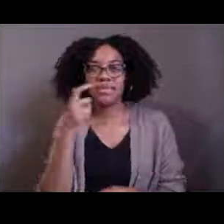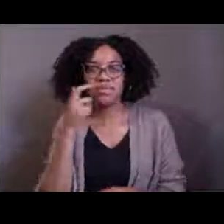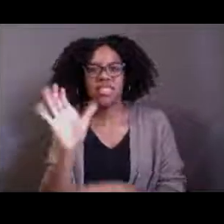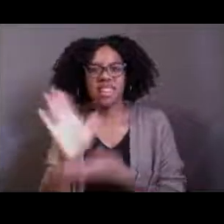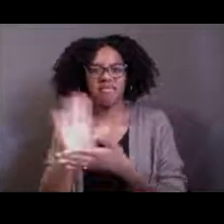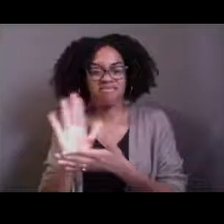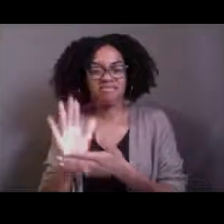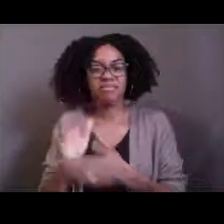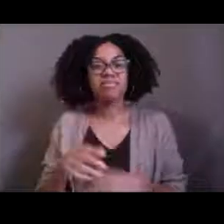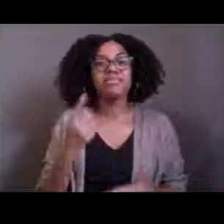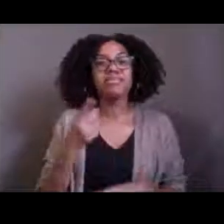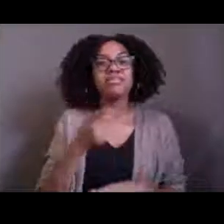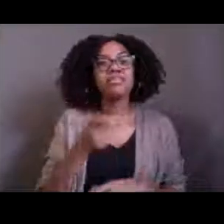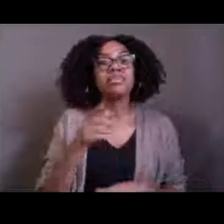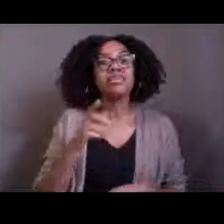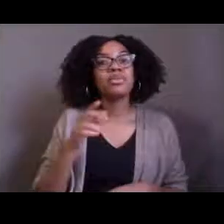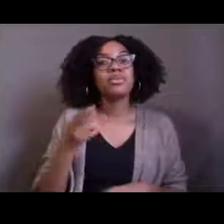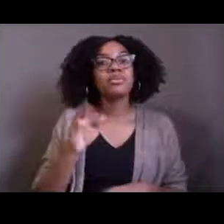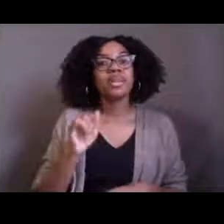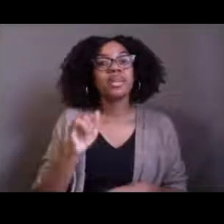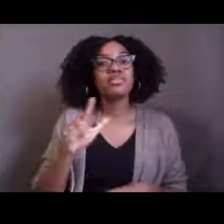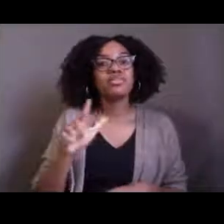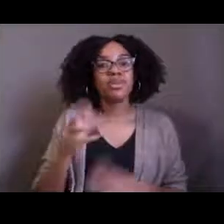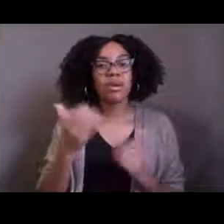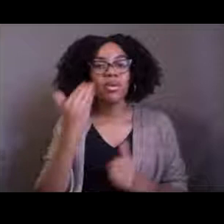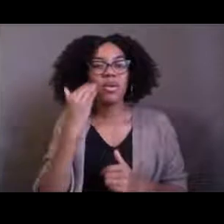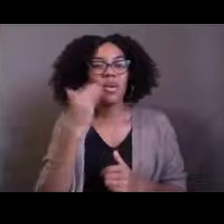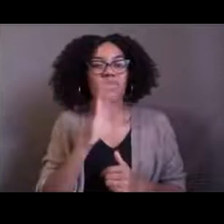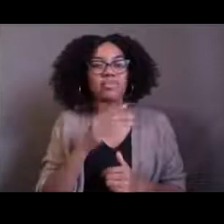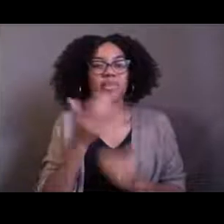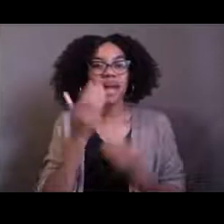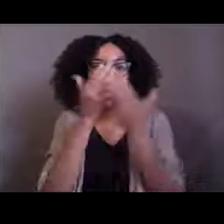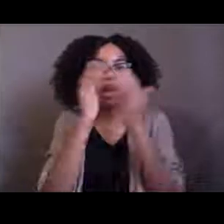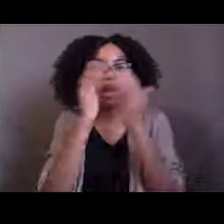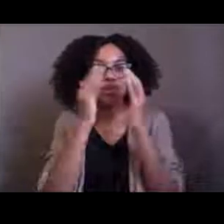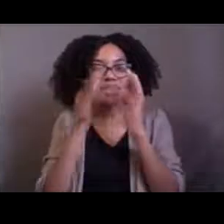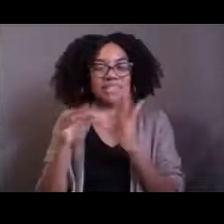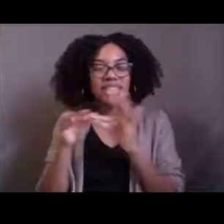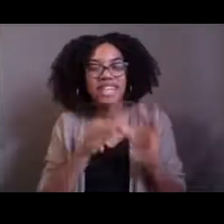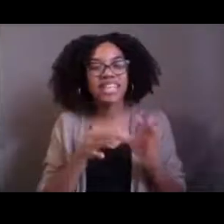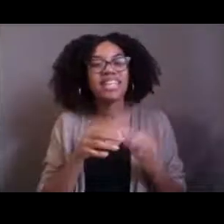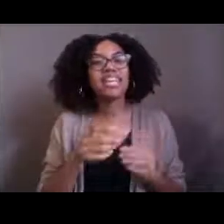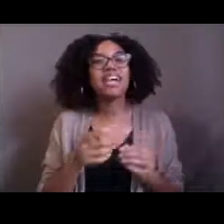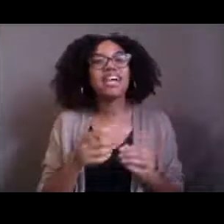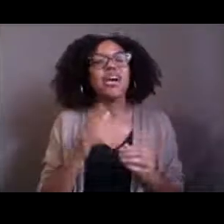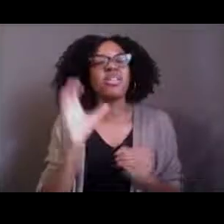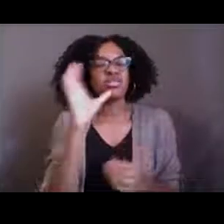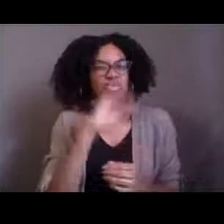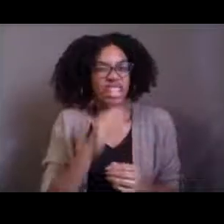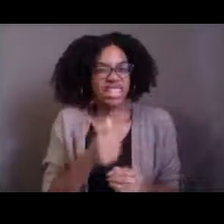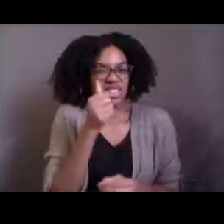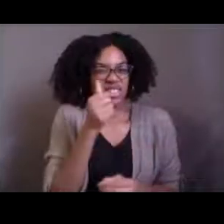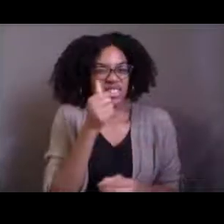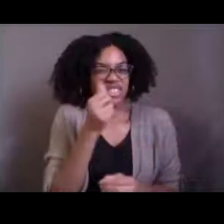Rachel wants to know what is the strangest or scariest creature that you have ever seen during exploration?